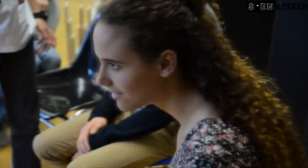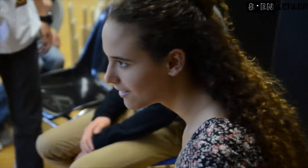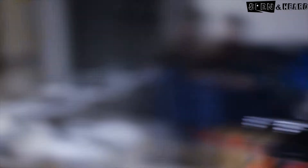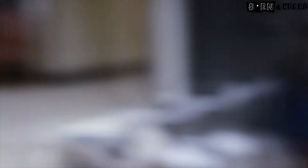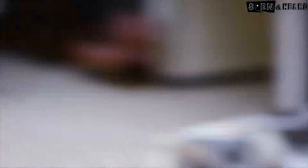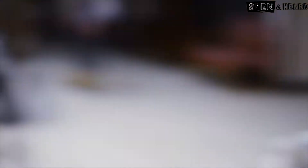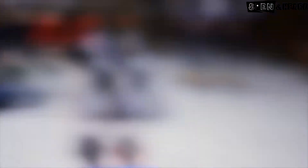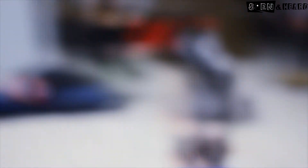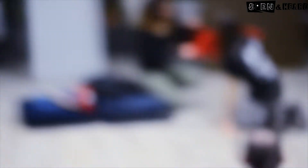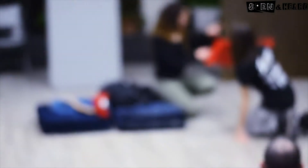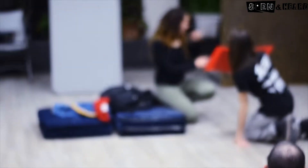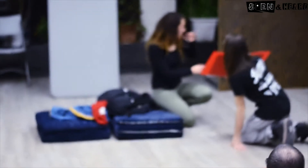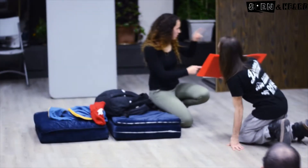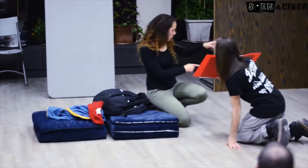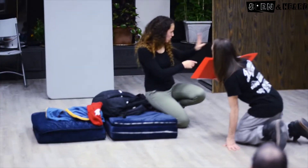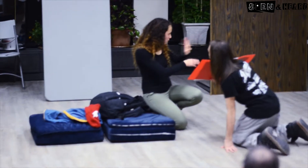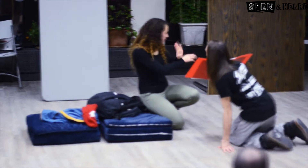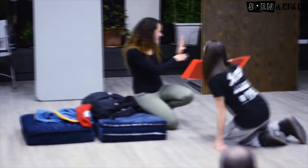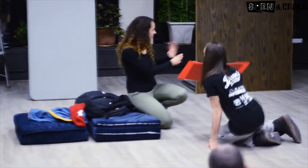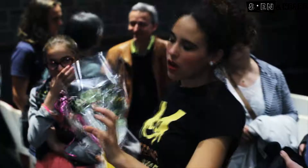He was the one that taught me sign language.